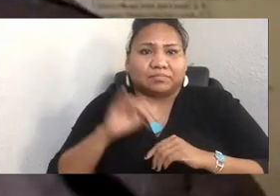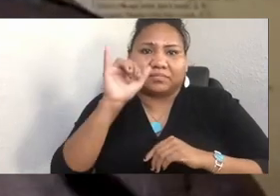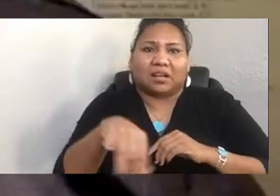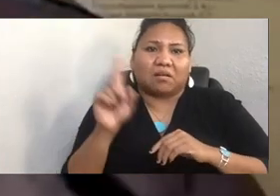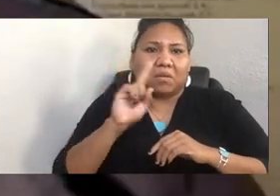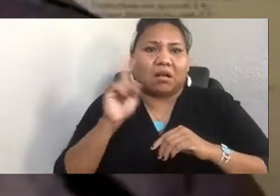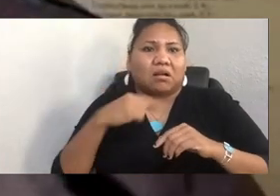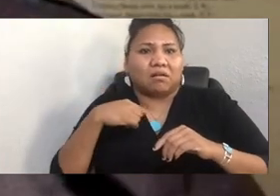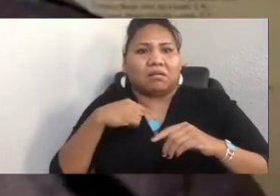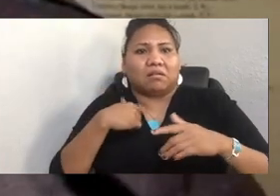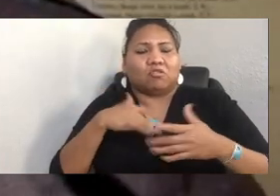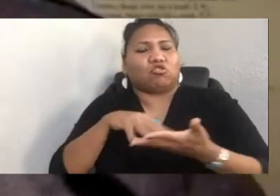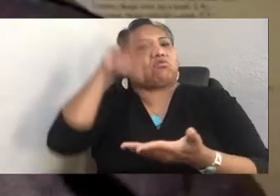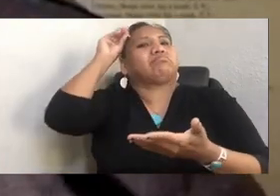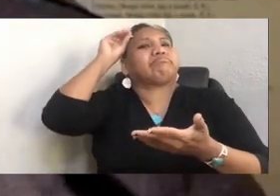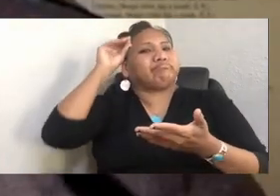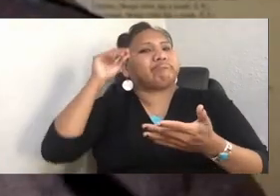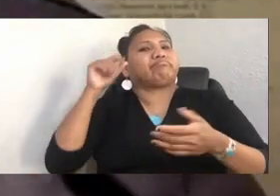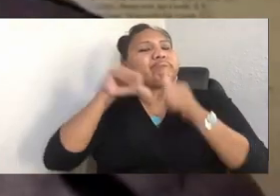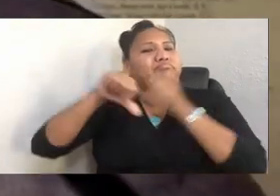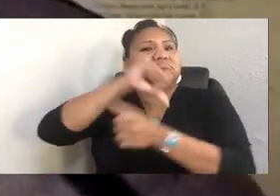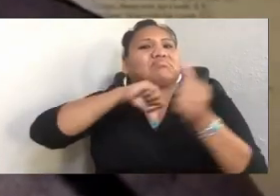together a lot of thoughts.